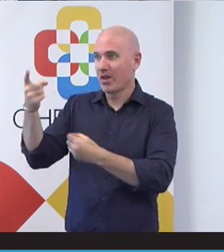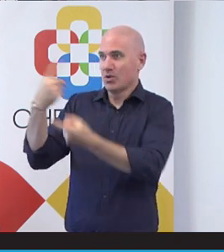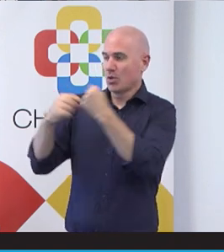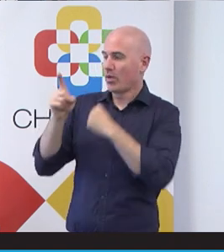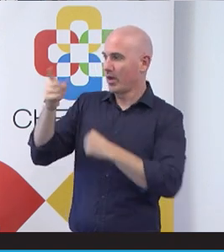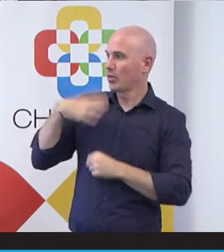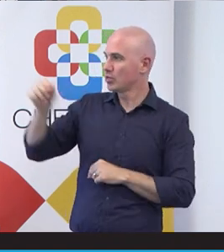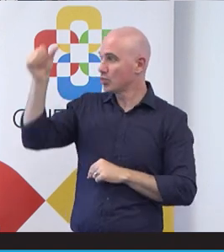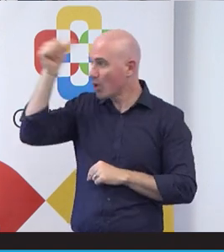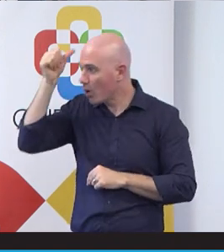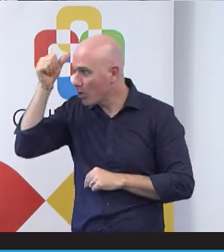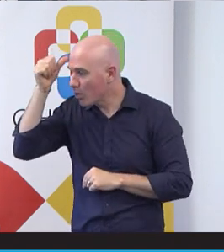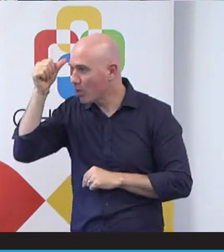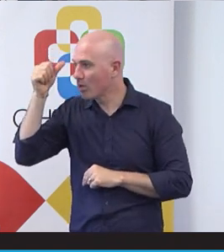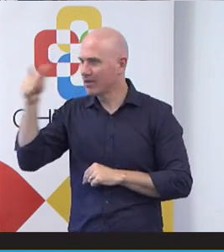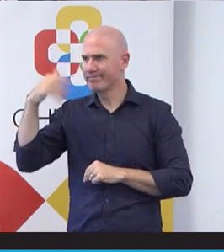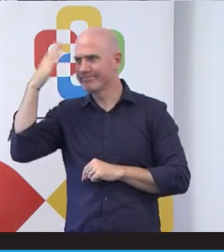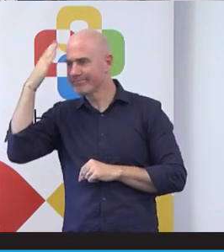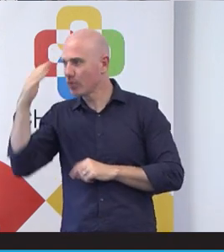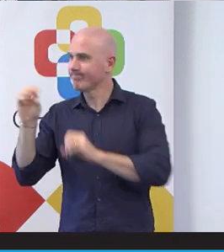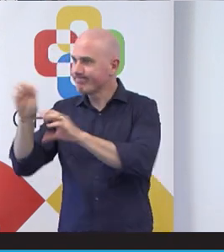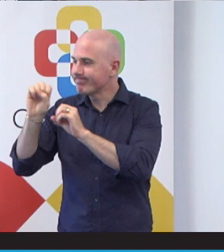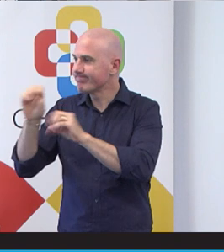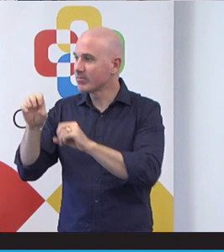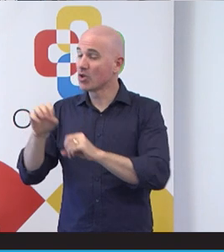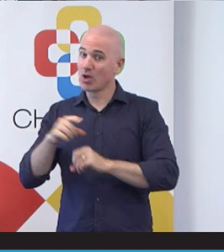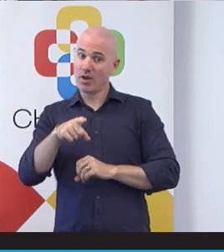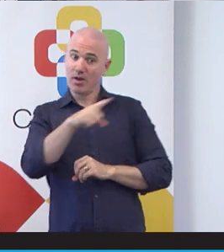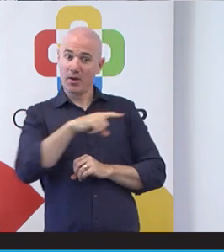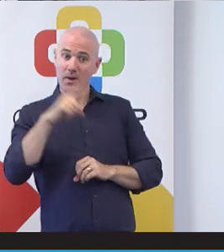to know and the people with disability thought they told us what they thought